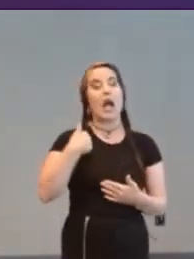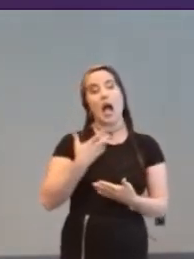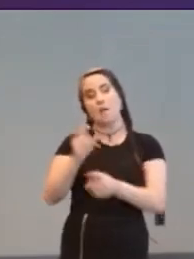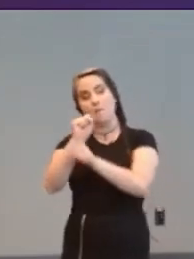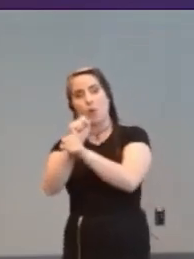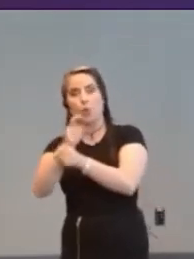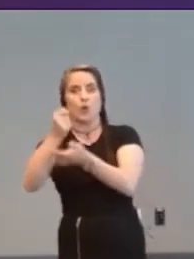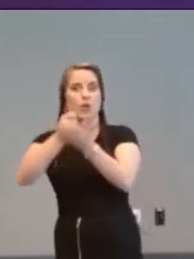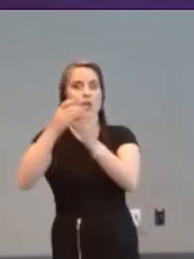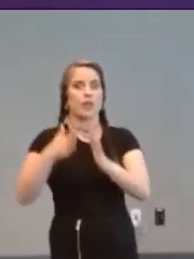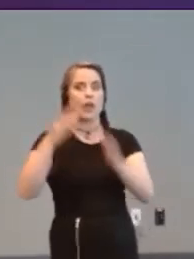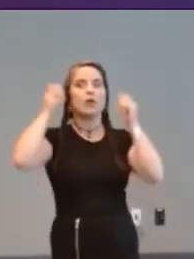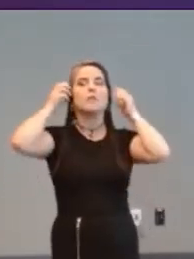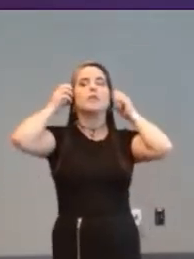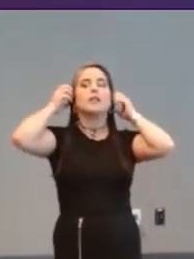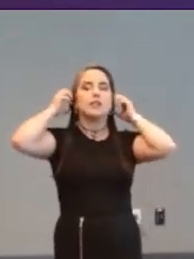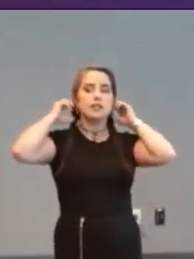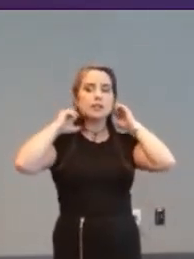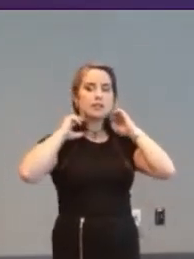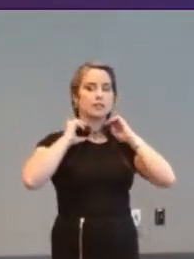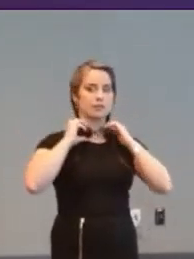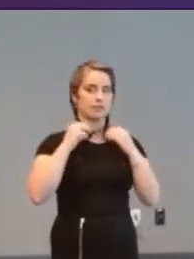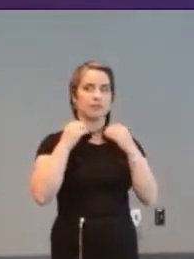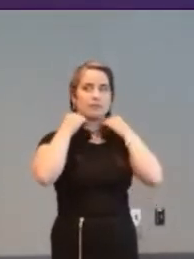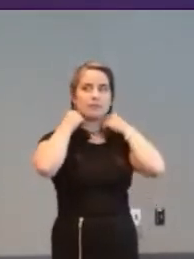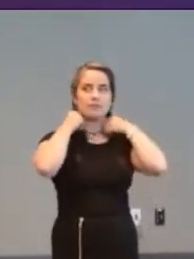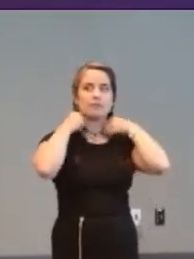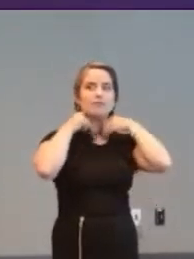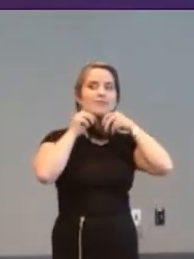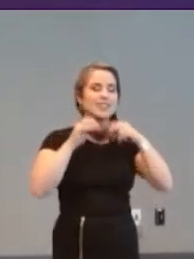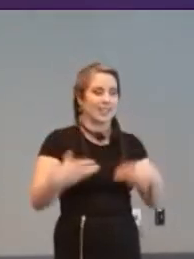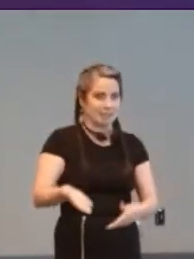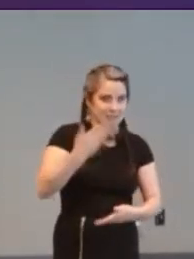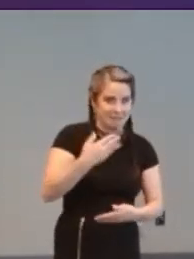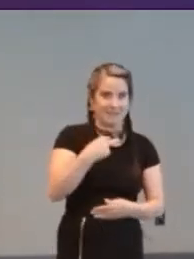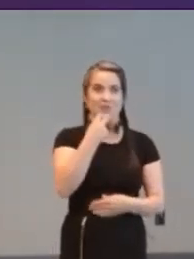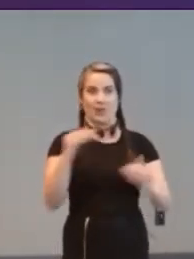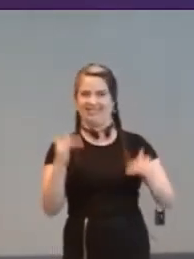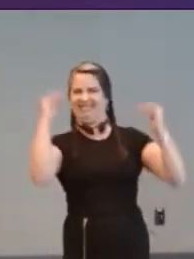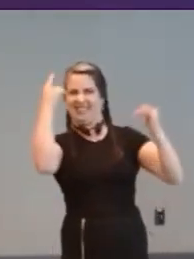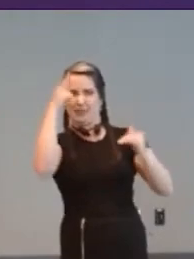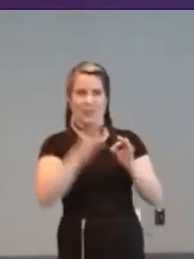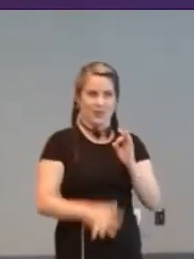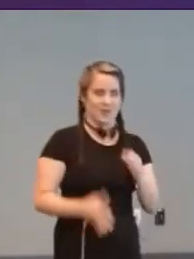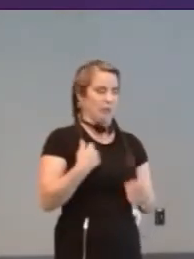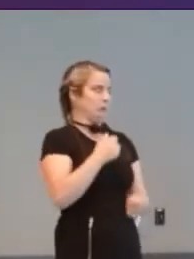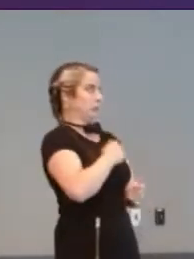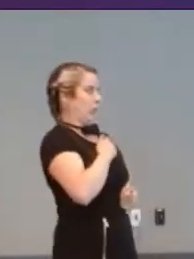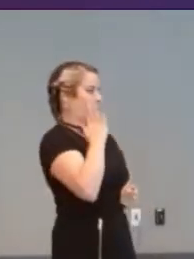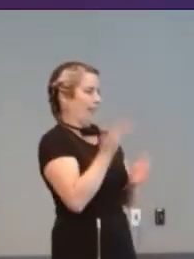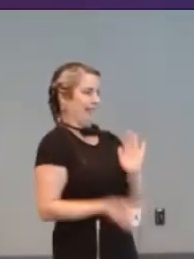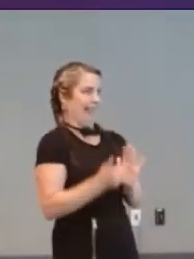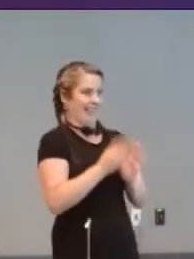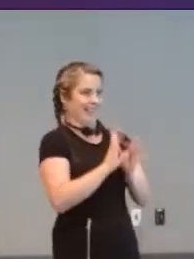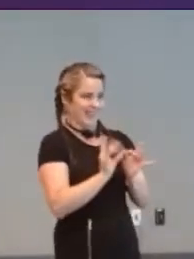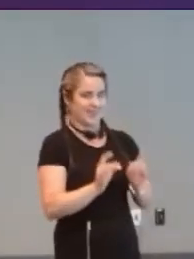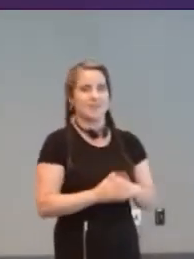user researcher and uh closer sorry okay I'll start again okay um so I am an Occupational